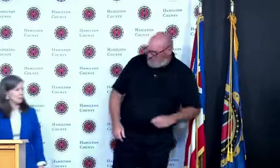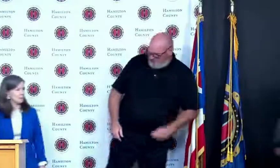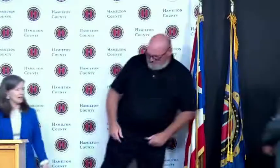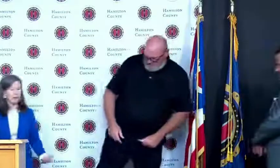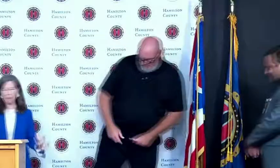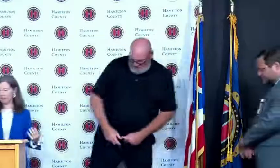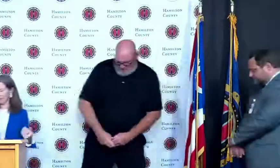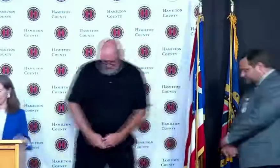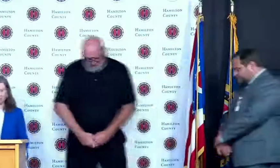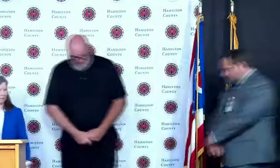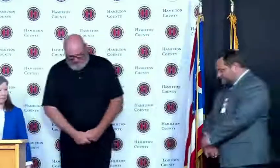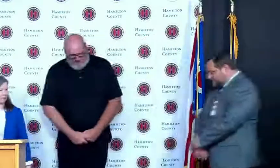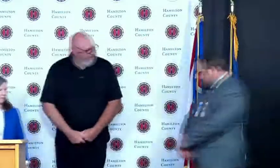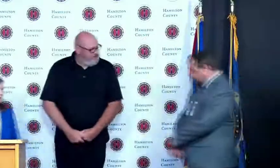Brian